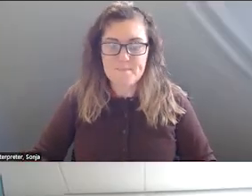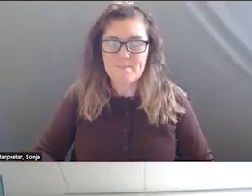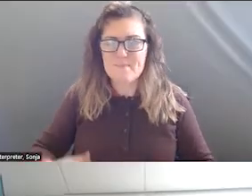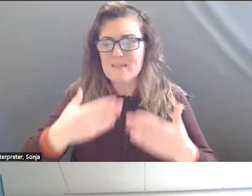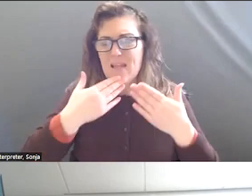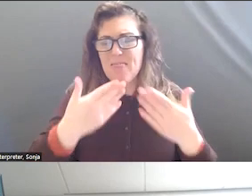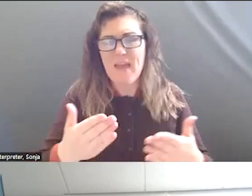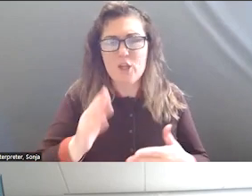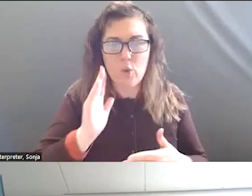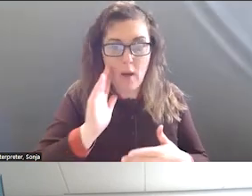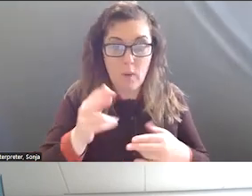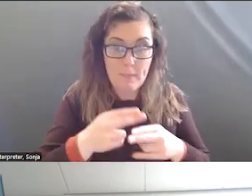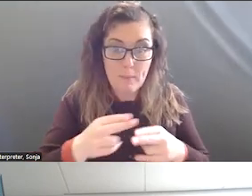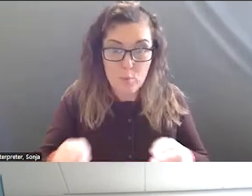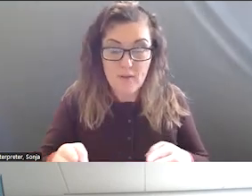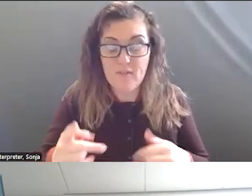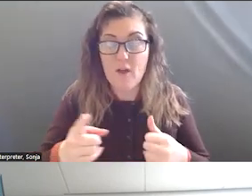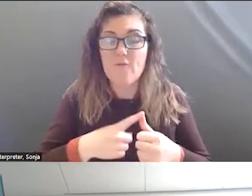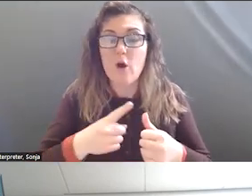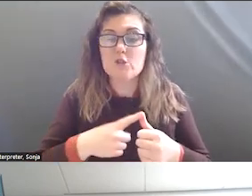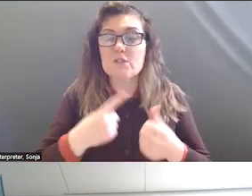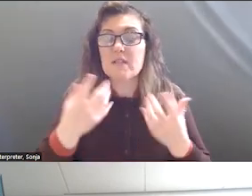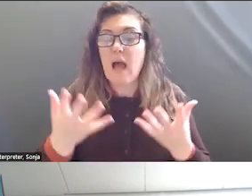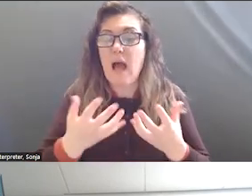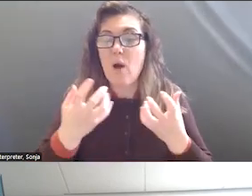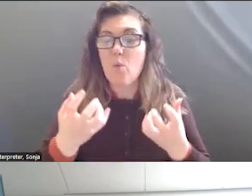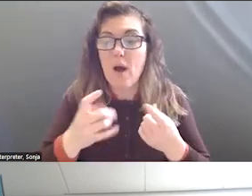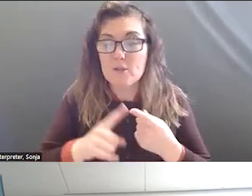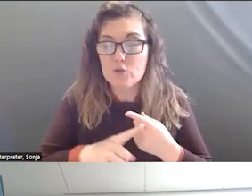QUICK. I WANT TO FIRST TAKE A MOMENT TO RECOGNIZE MY FRIENDS